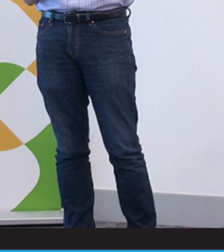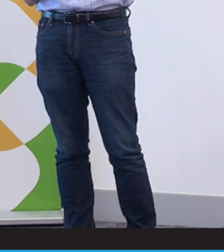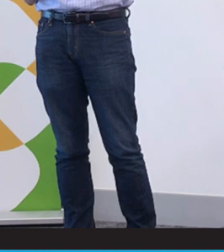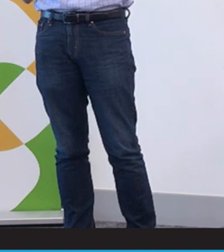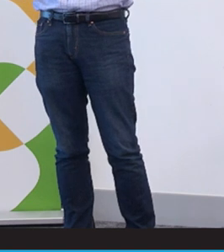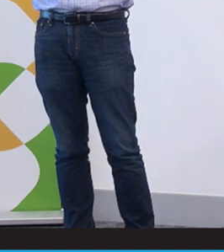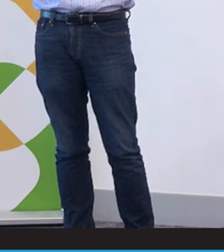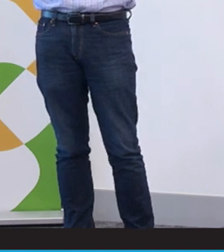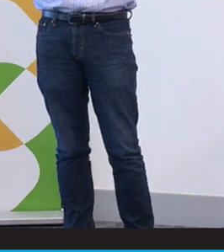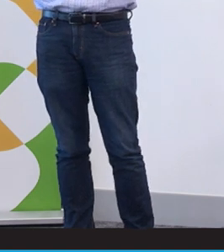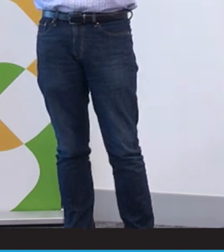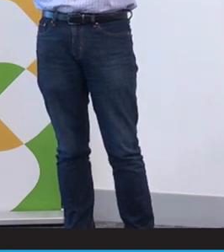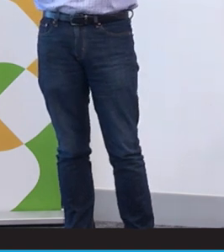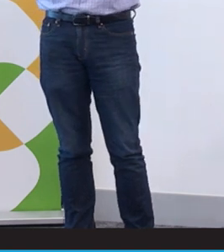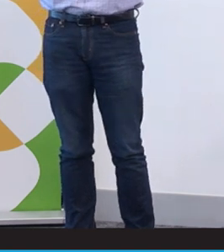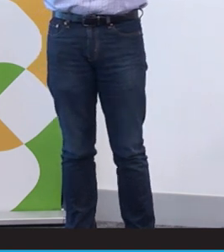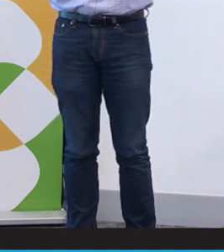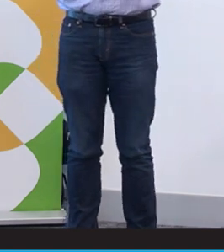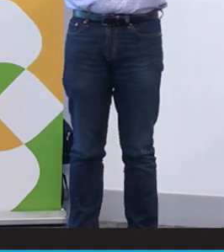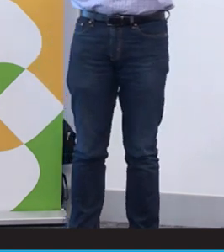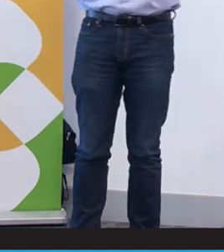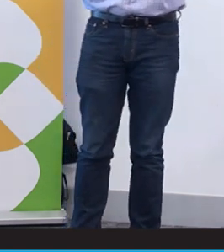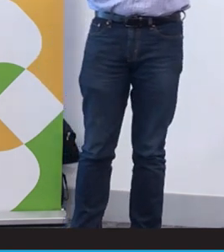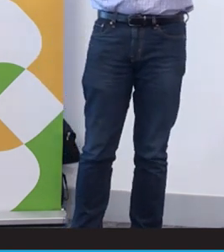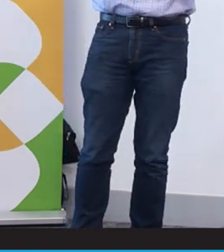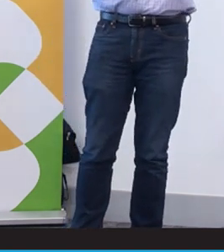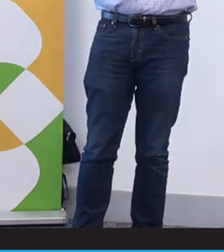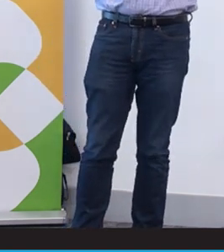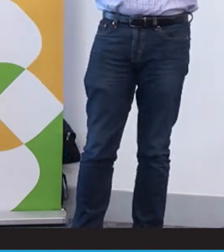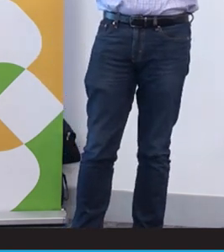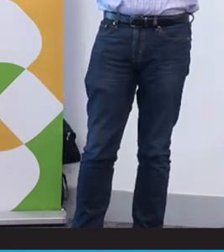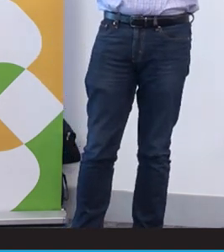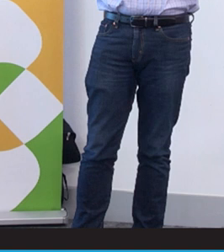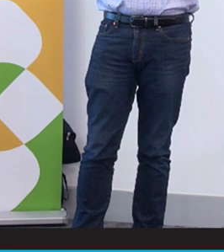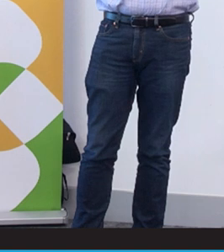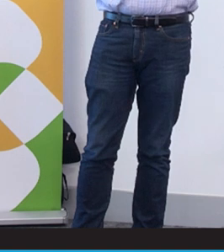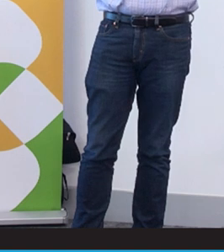one of us. And she's like, No, no, it's good she can hear your daughter can hear congratulations.